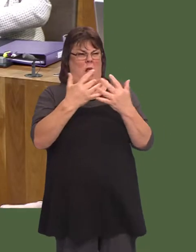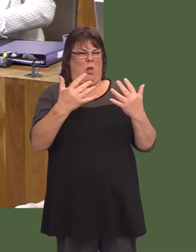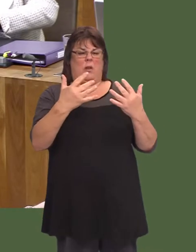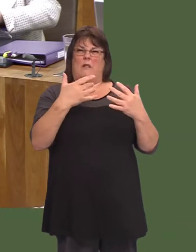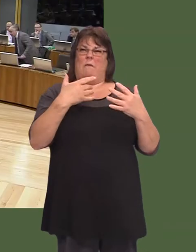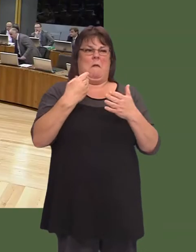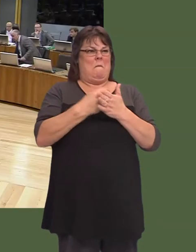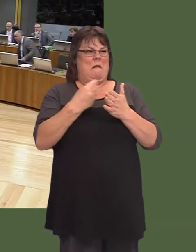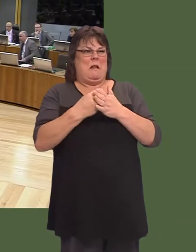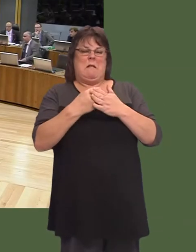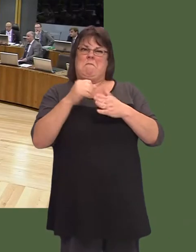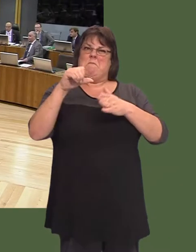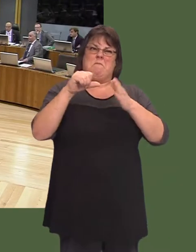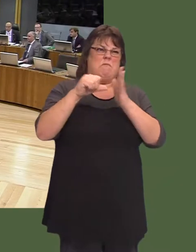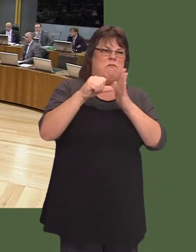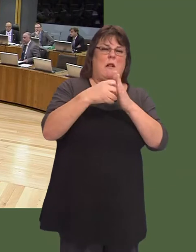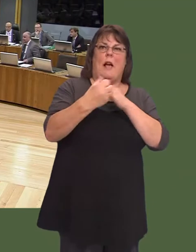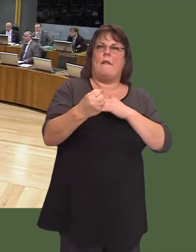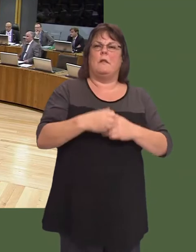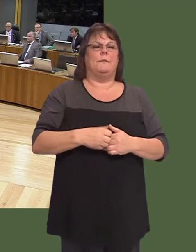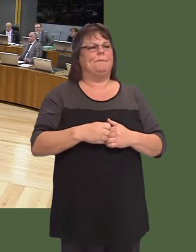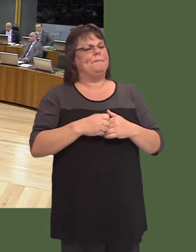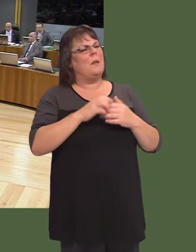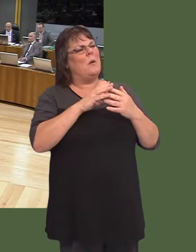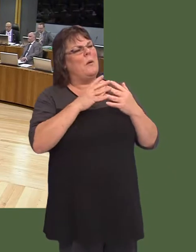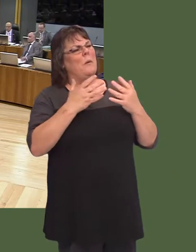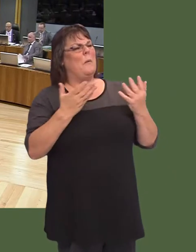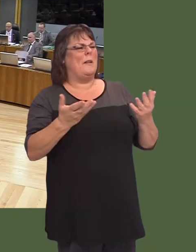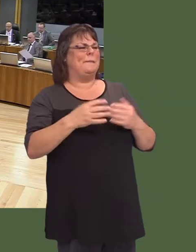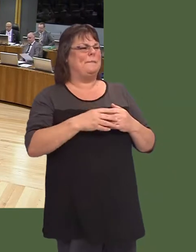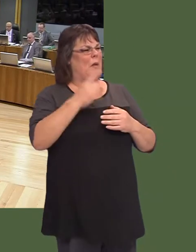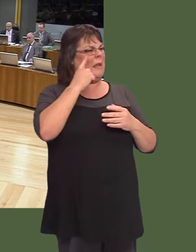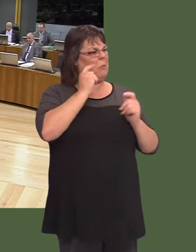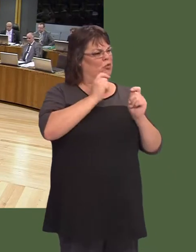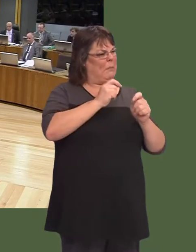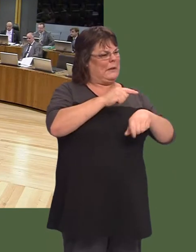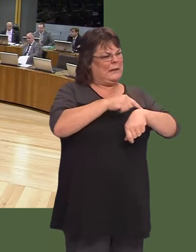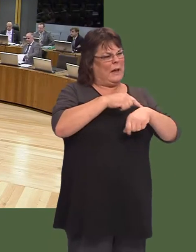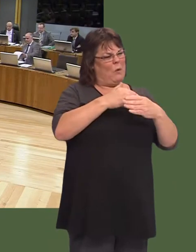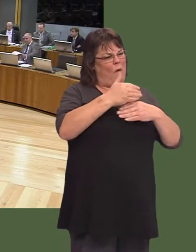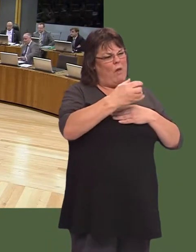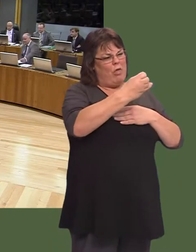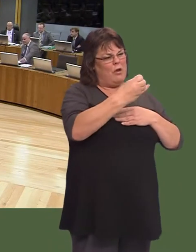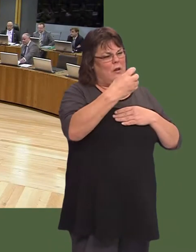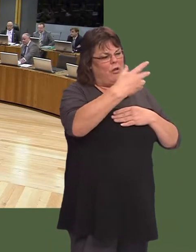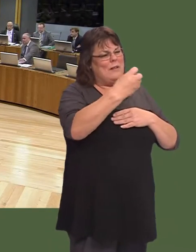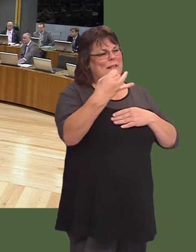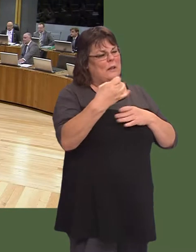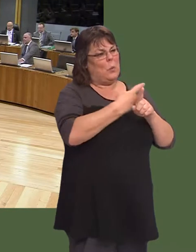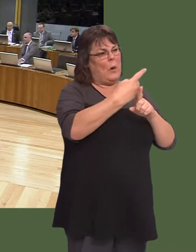Carwyn Jones: Well, first of all, I donít accept the premise that the question is based on. If we look, for example, at referral-to-treatment times over 36 weeks, thatís improved by 35